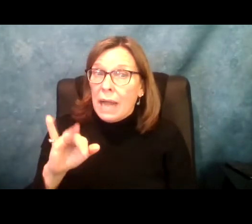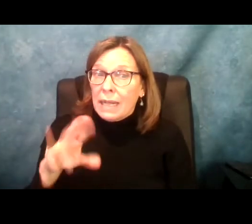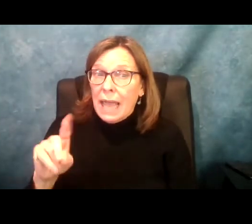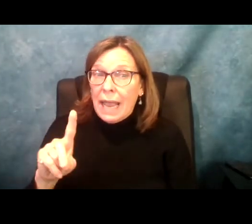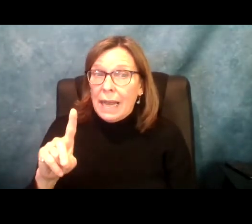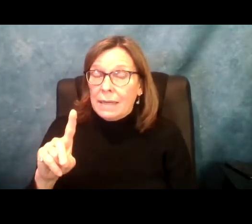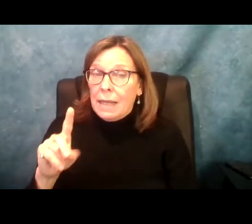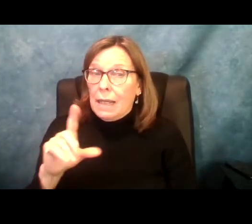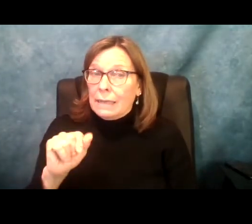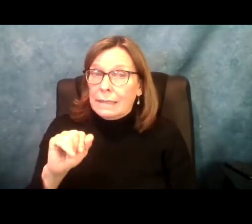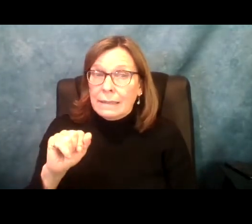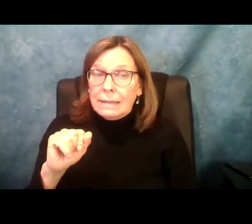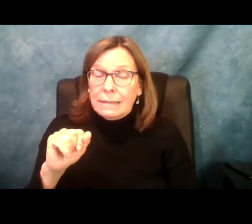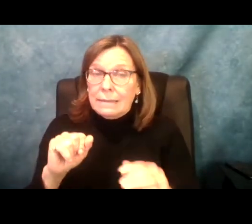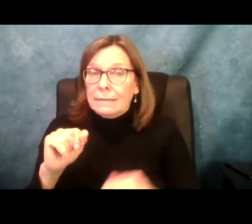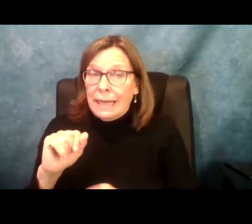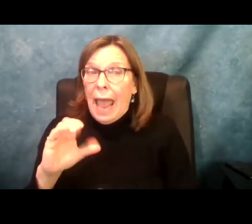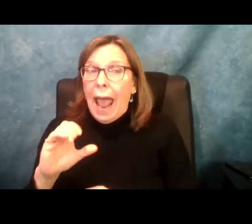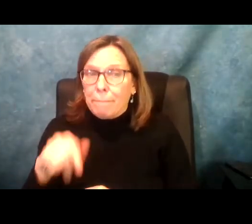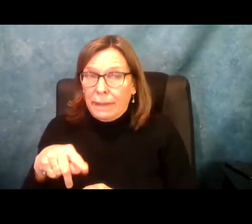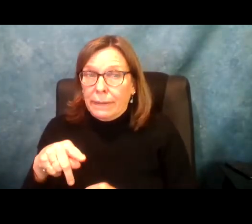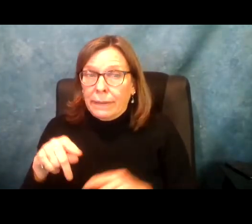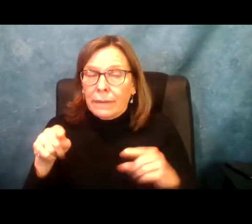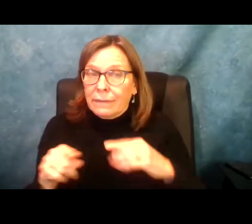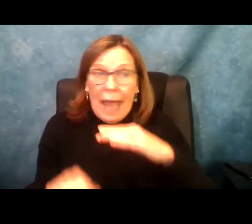after cut after cut, from the damaging Medicaid global cap